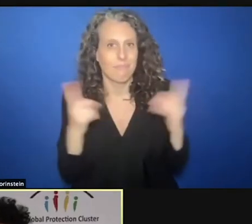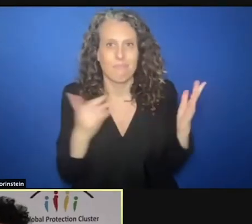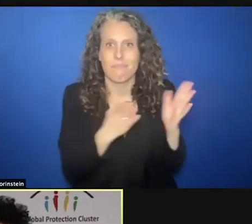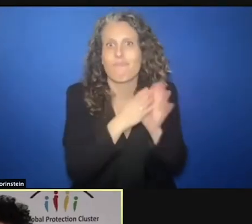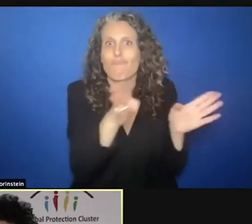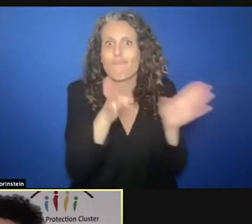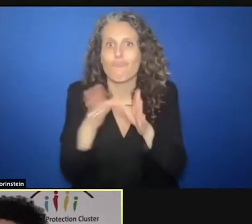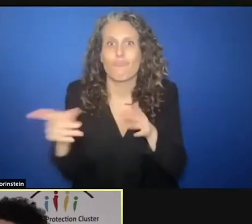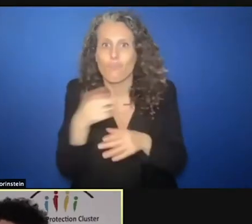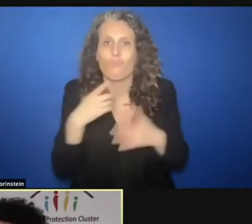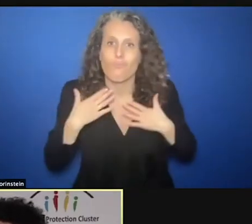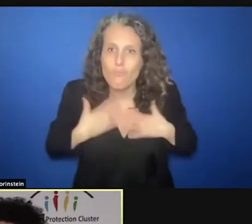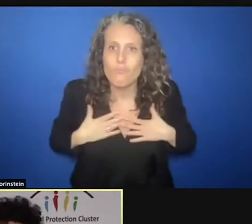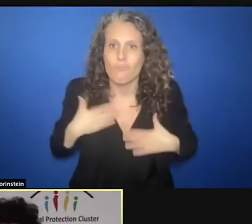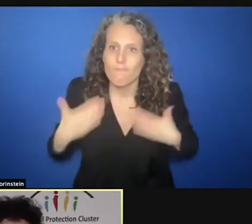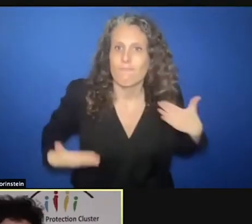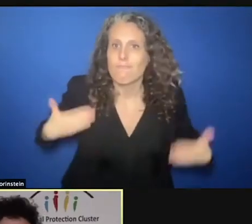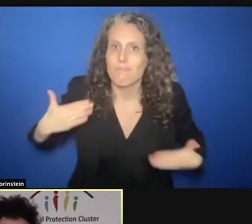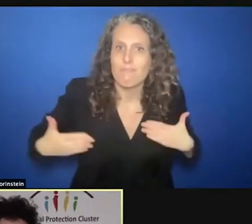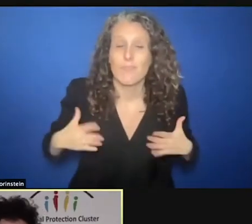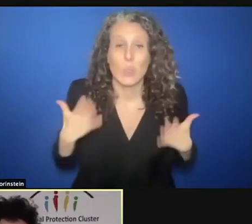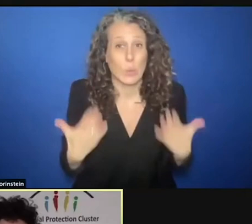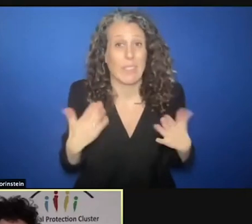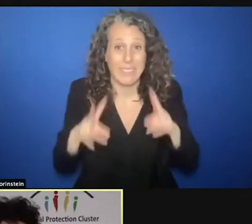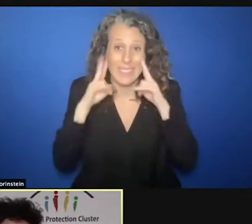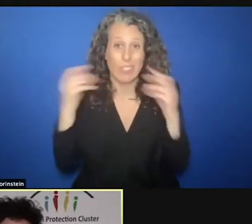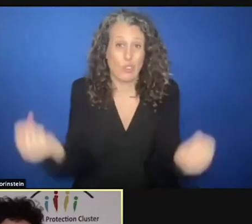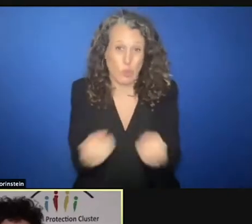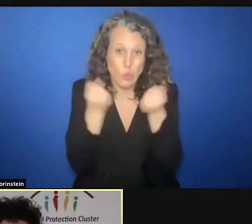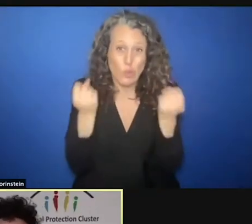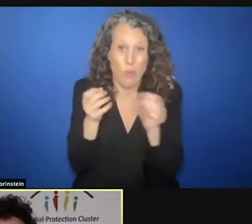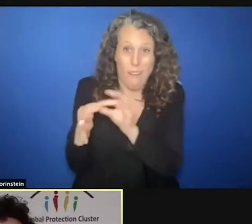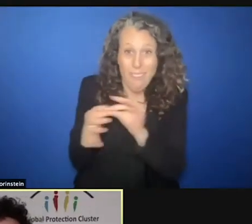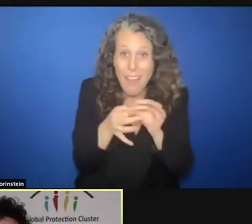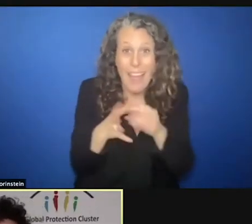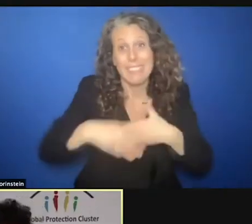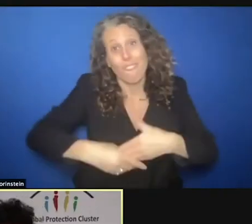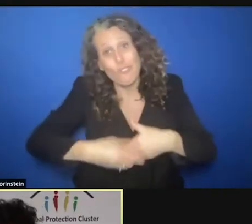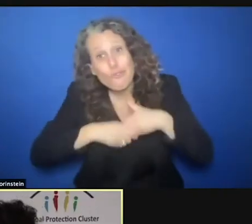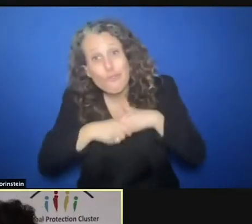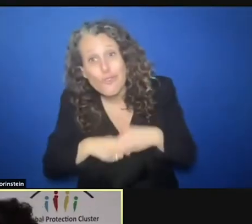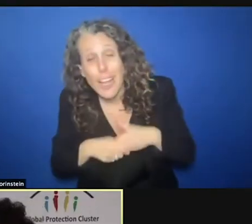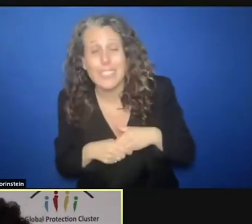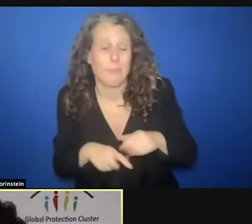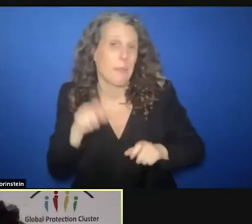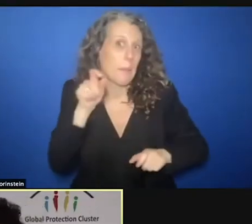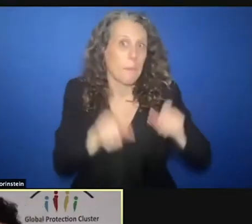forward. We have seen today strong alliance and friendship and people jumping to join us